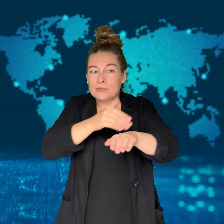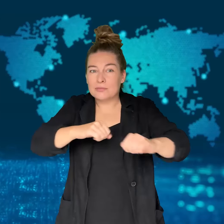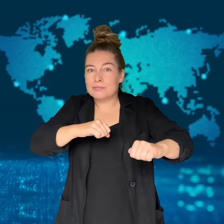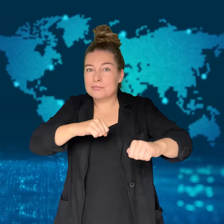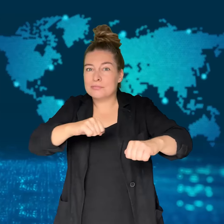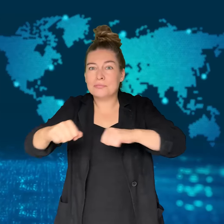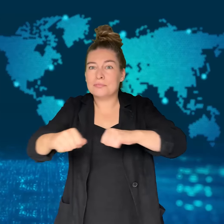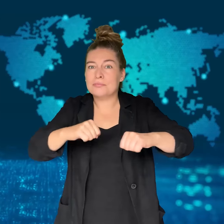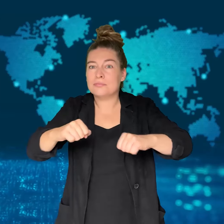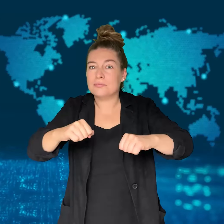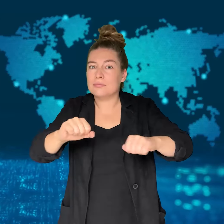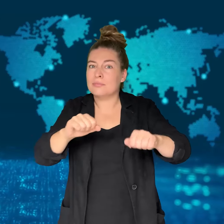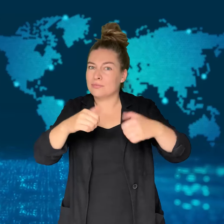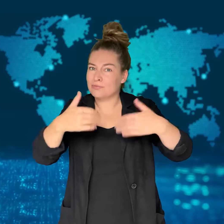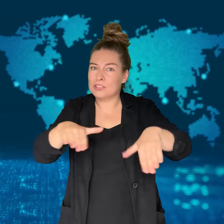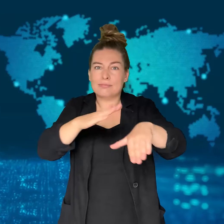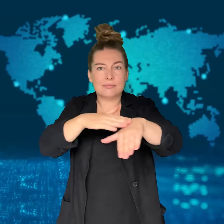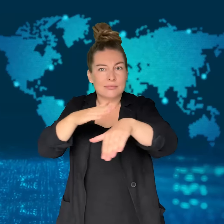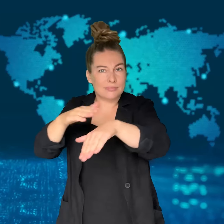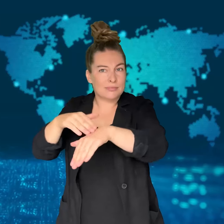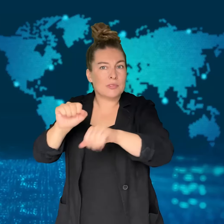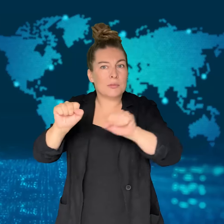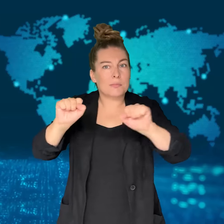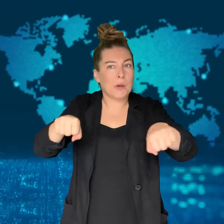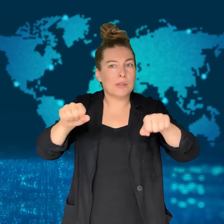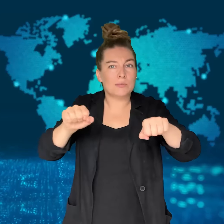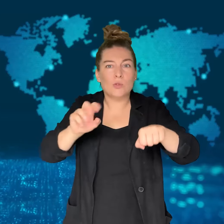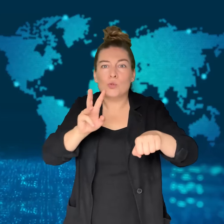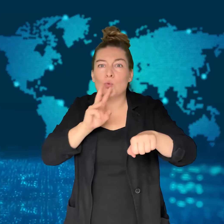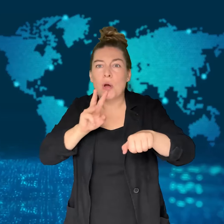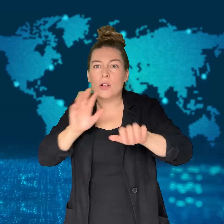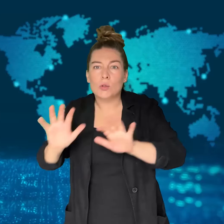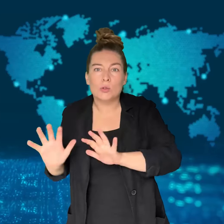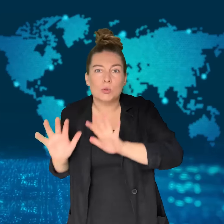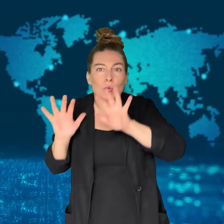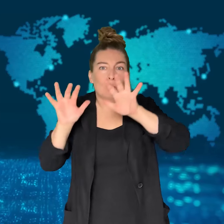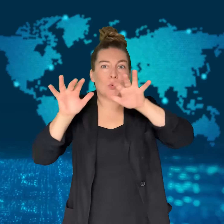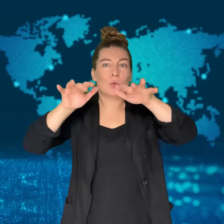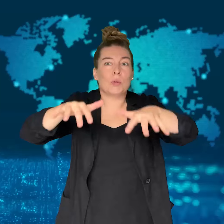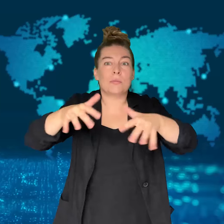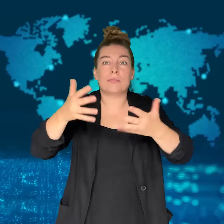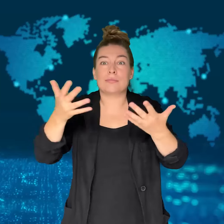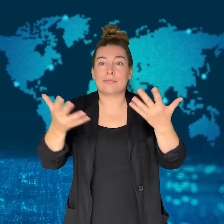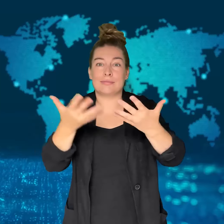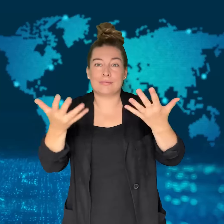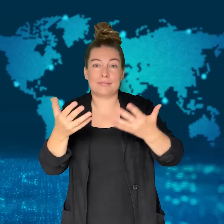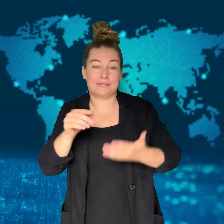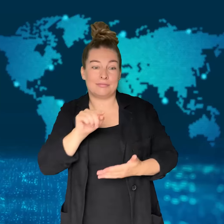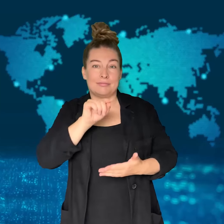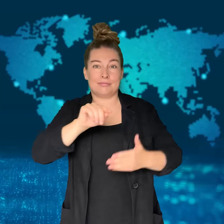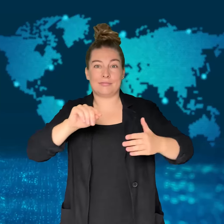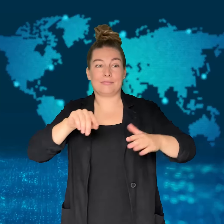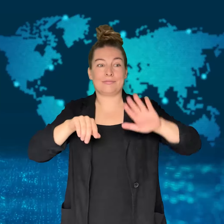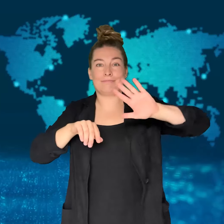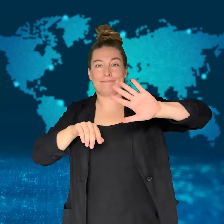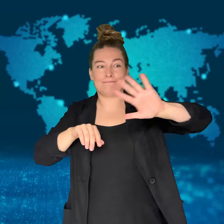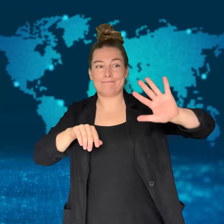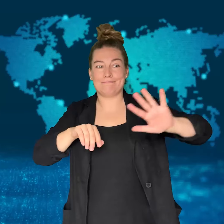hazardous tsunami waves were possible "within 300km (approx 186 miles) of